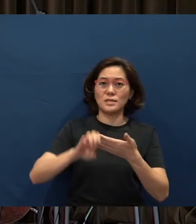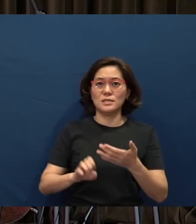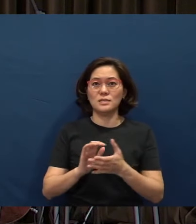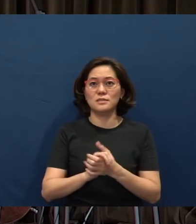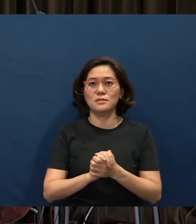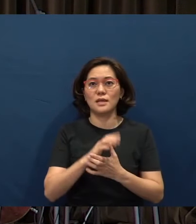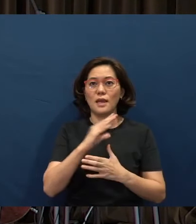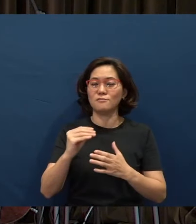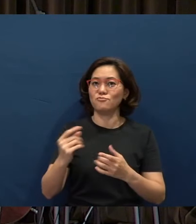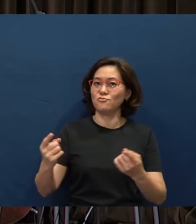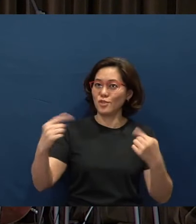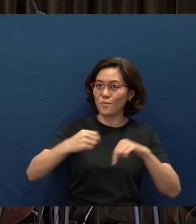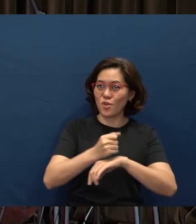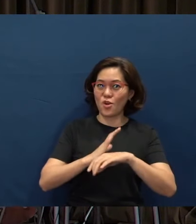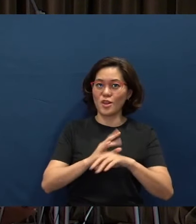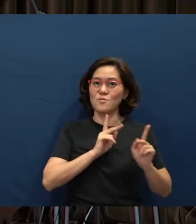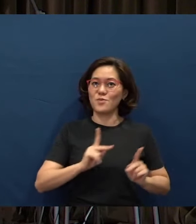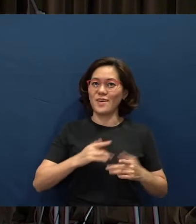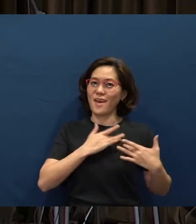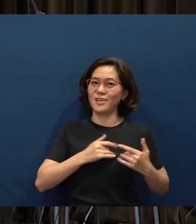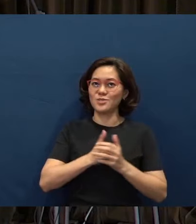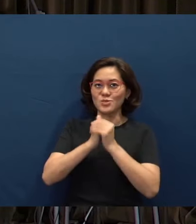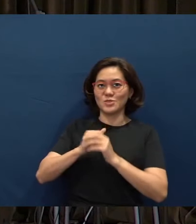and to prepare your hearts to worship Him.